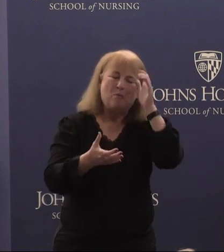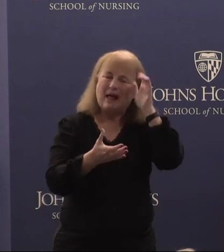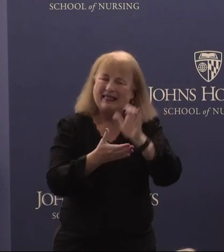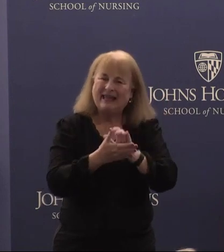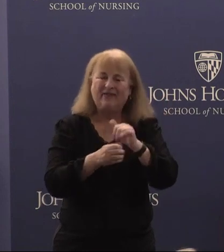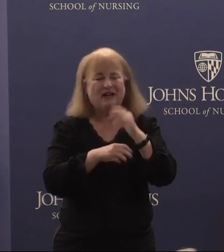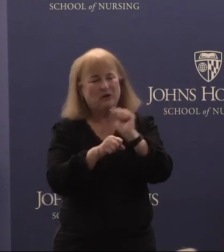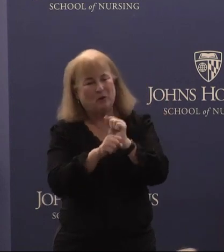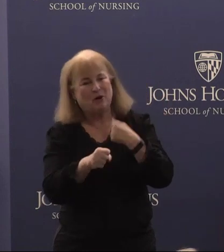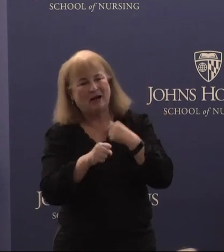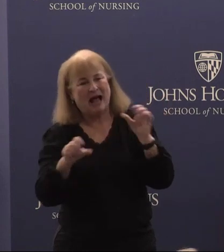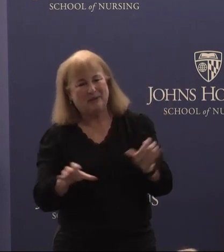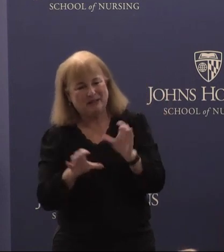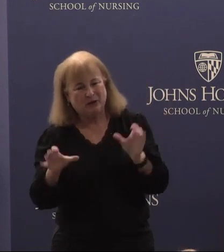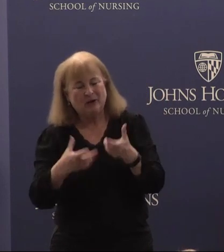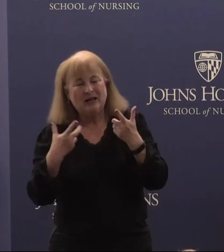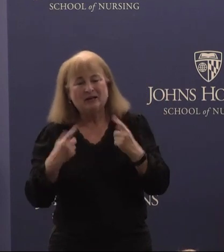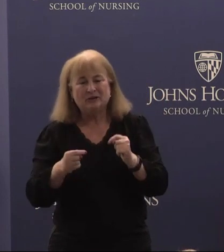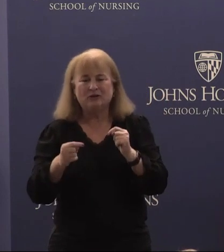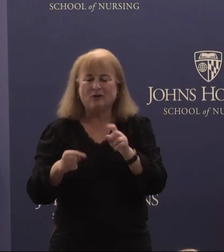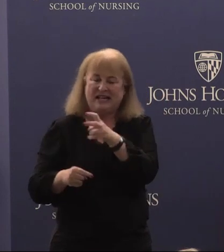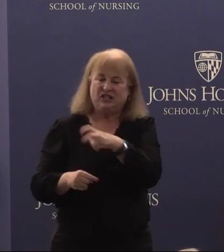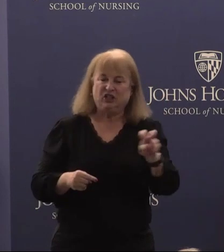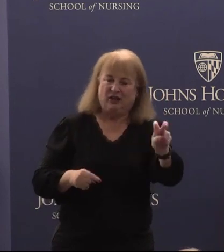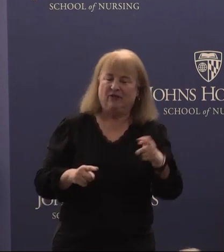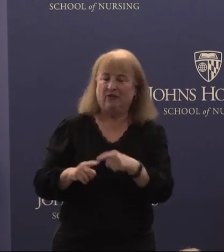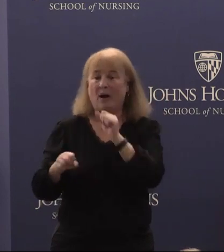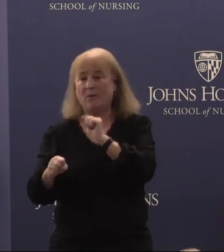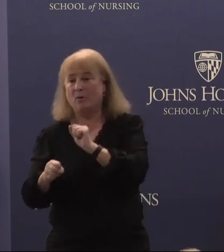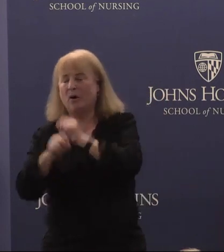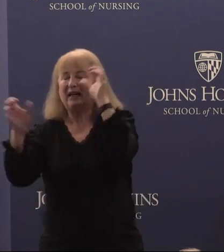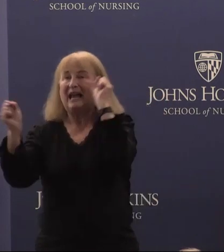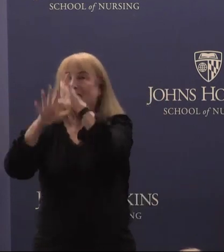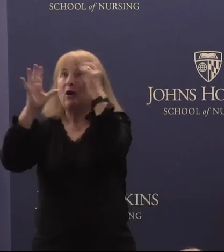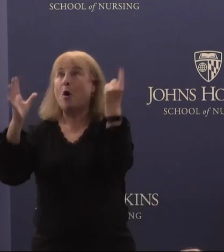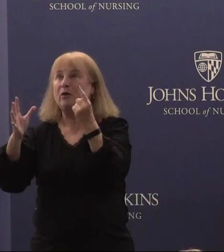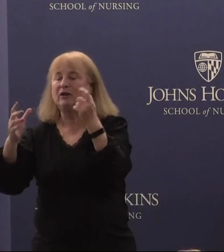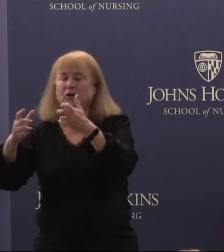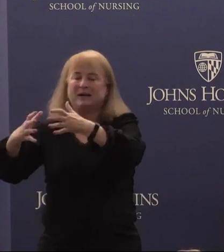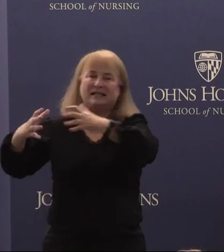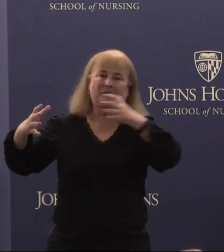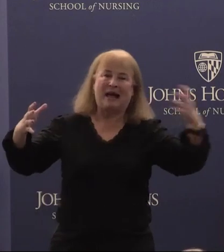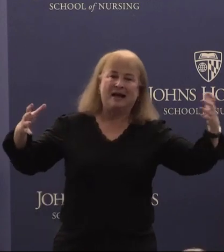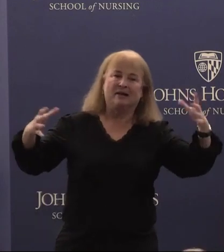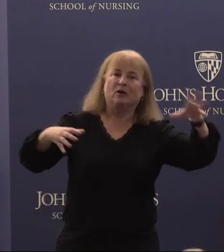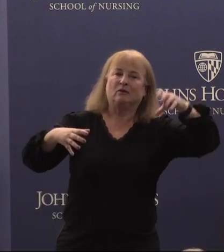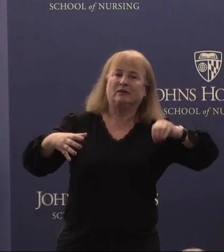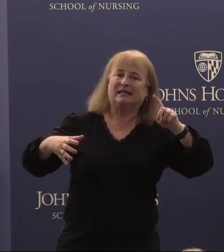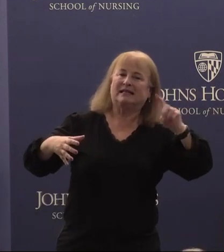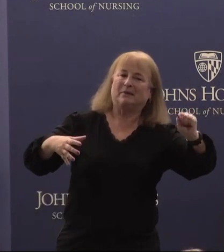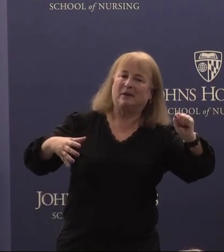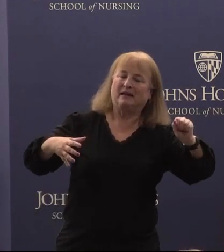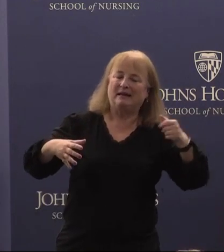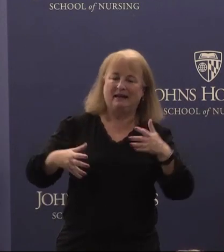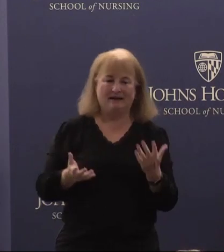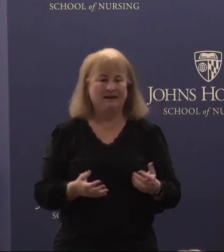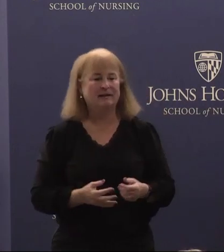work I was doing to try and shift from work and vision only to expand to disability. Your belief